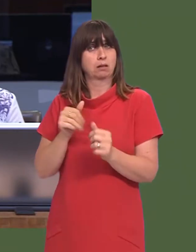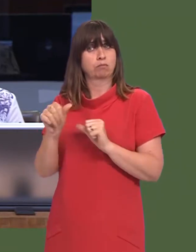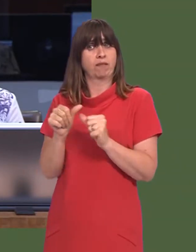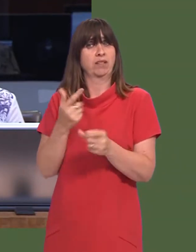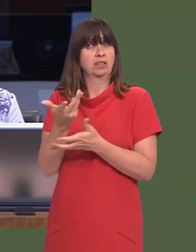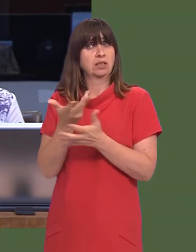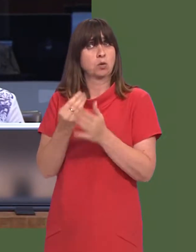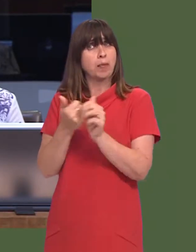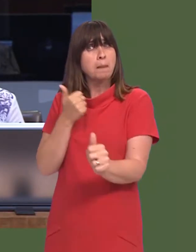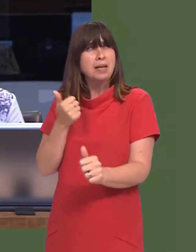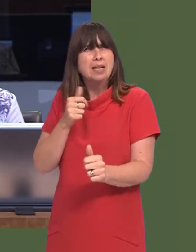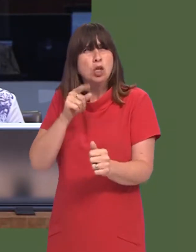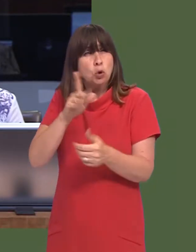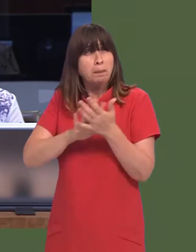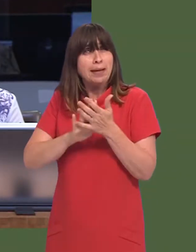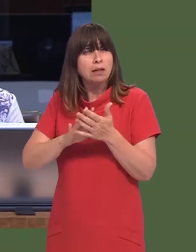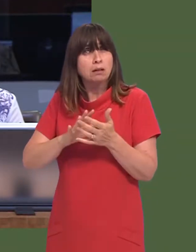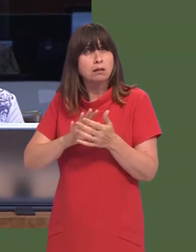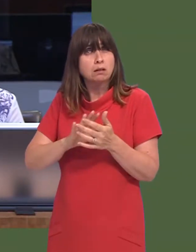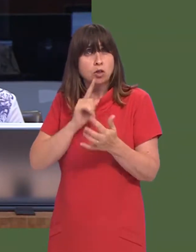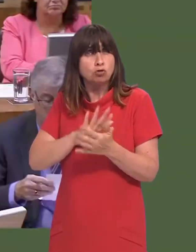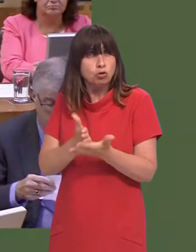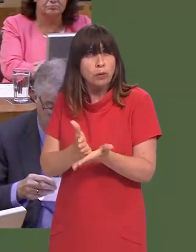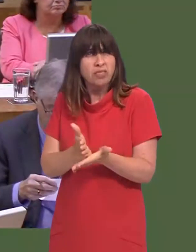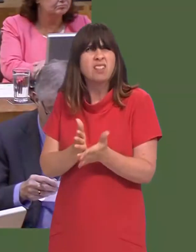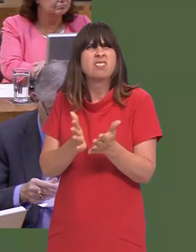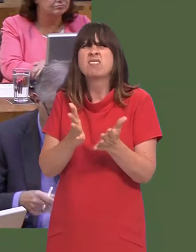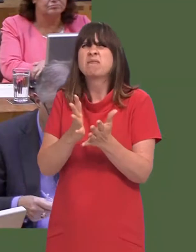you hadnít been in long-term discussions with that company? Are you denying that now?